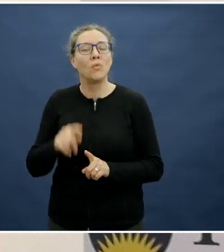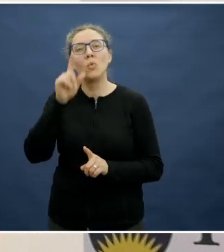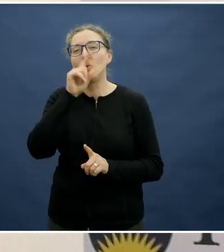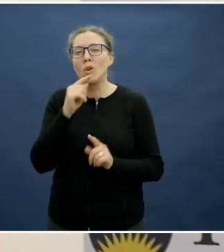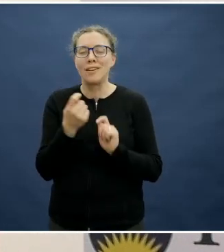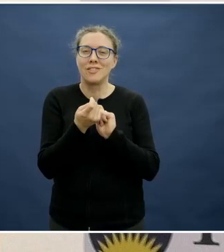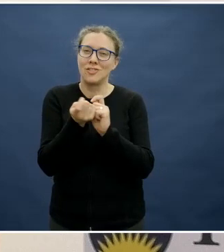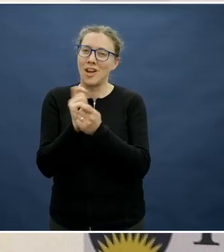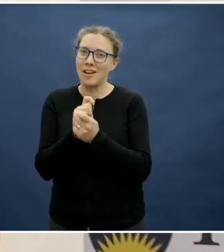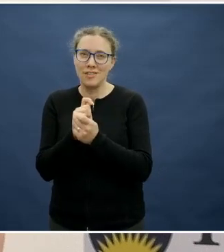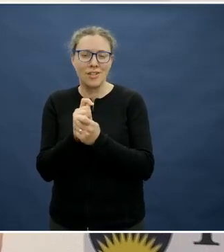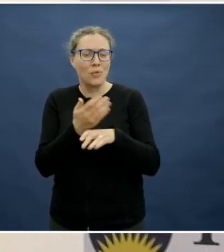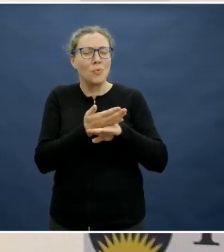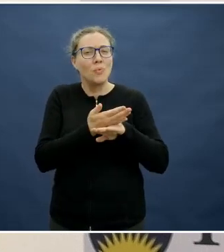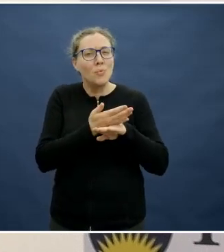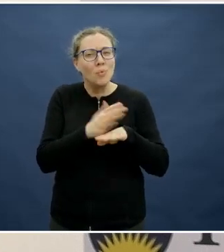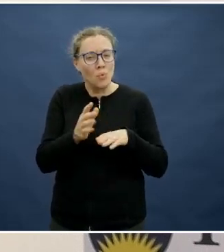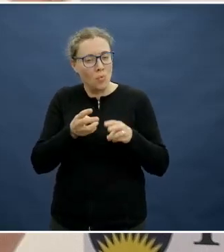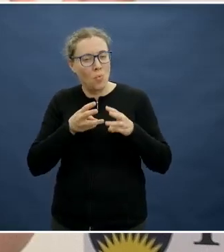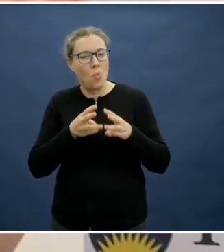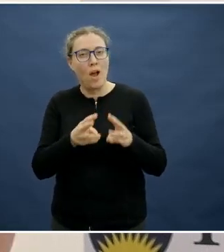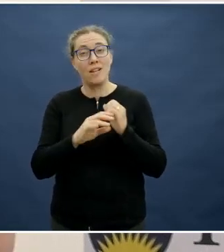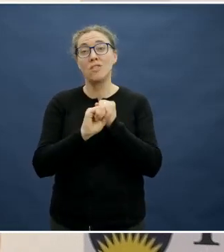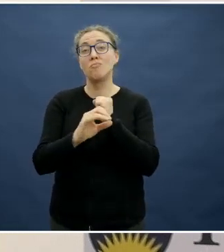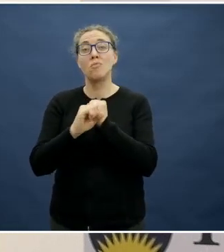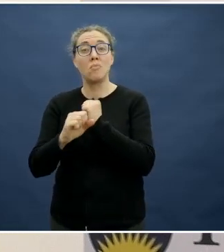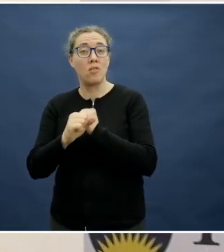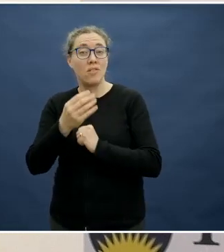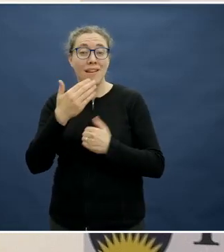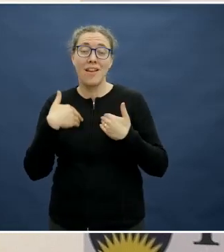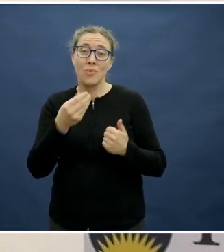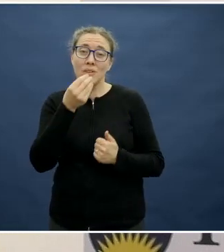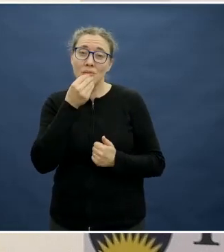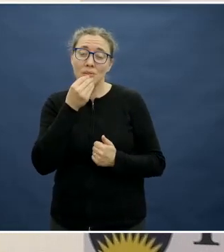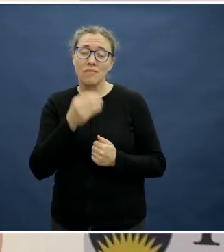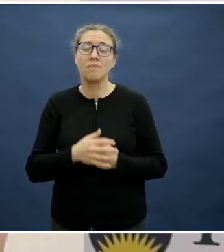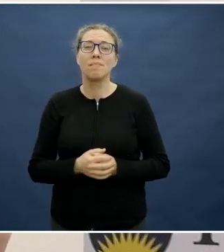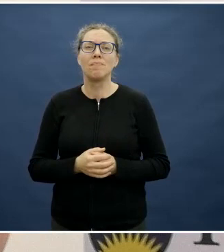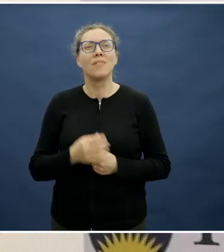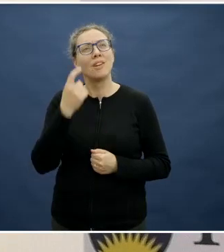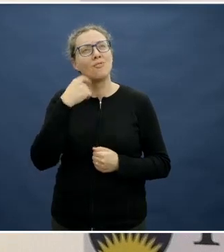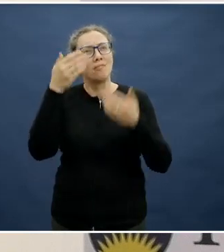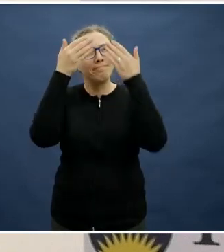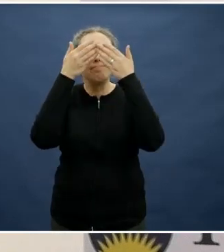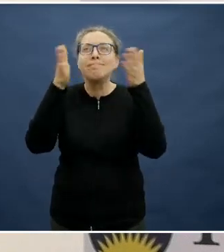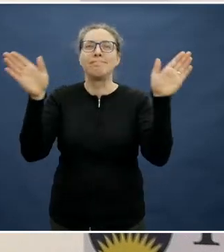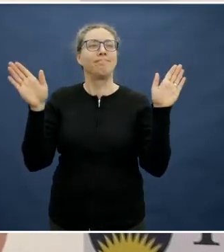promotion, and let's try to really expand our thinking and learn from different sectors